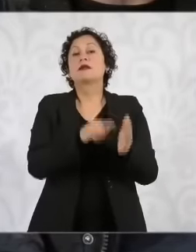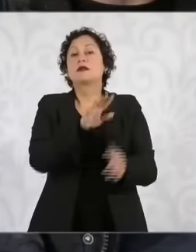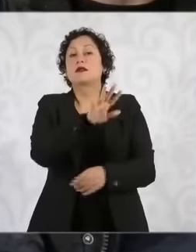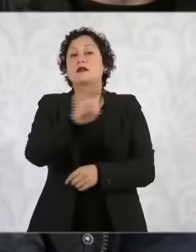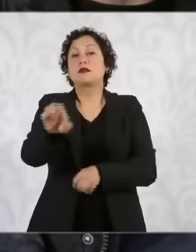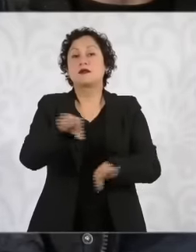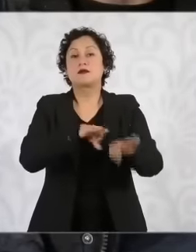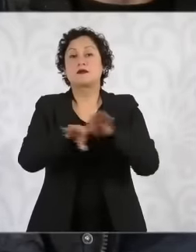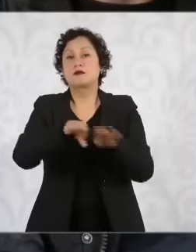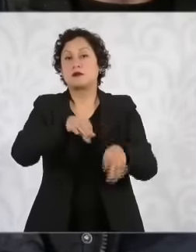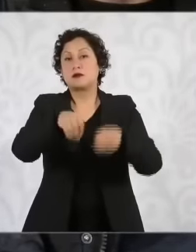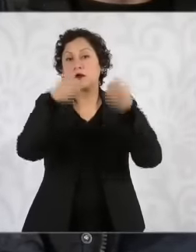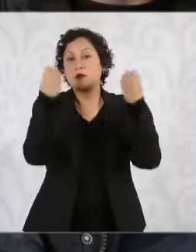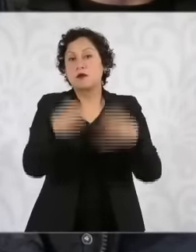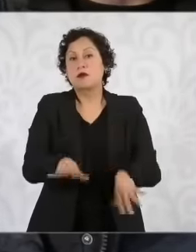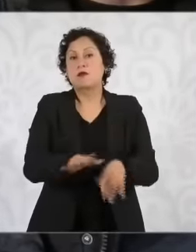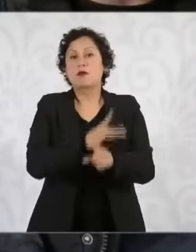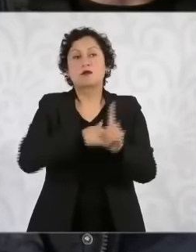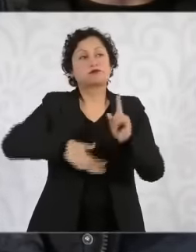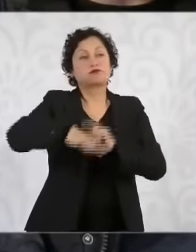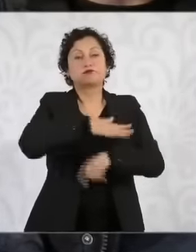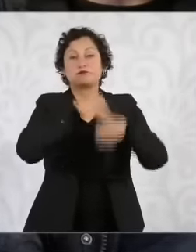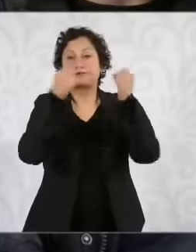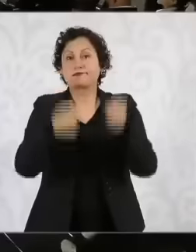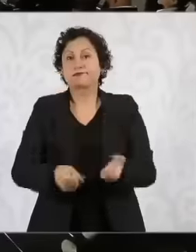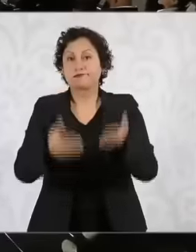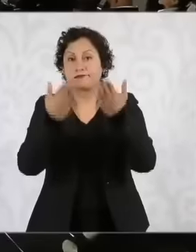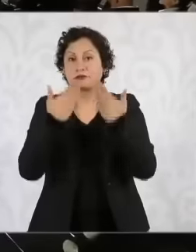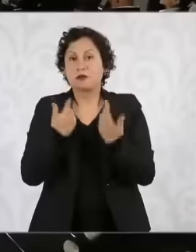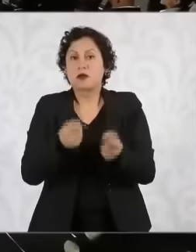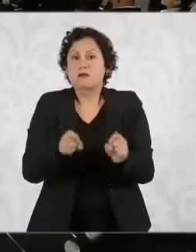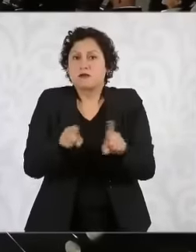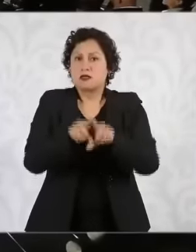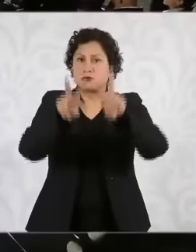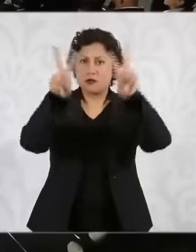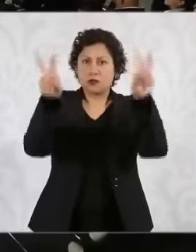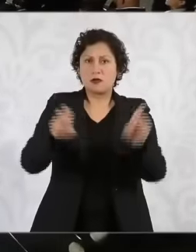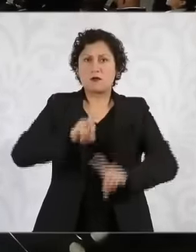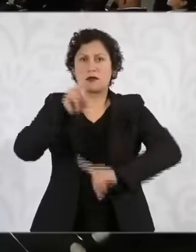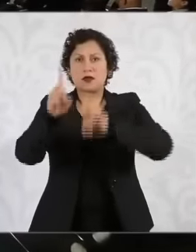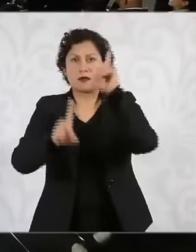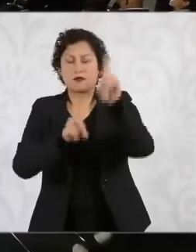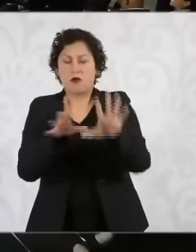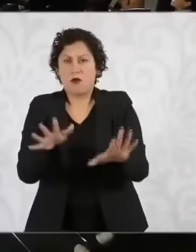this situation. insecurity, even in sports, there have been modifications because